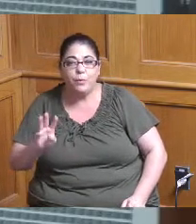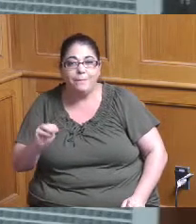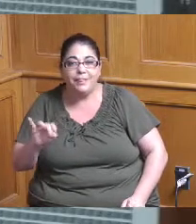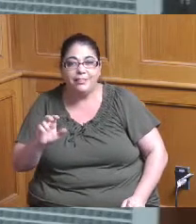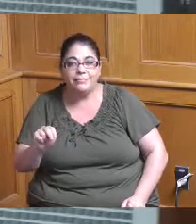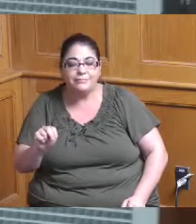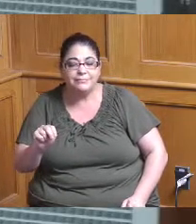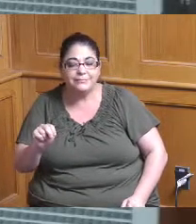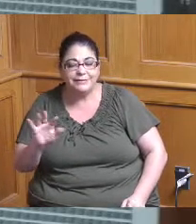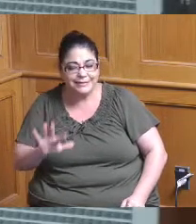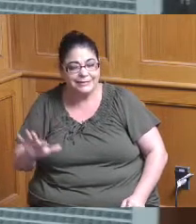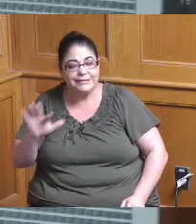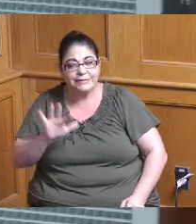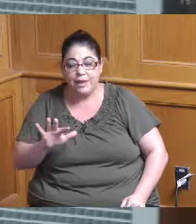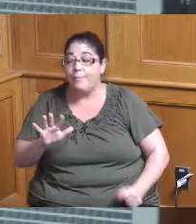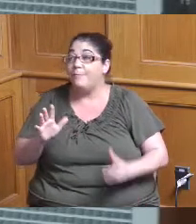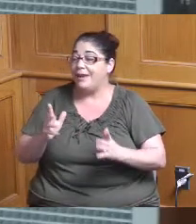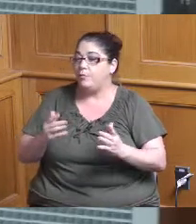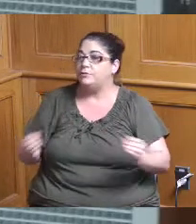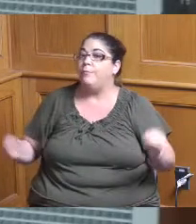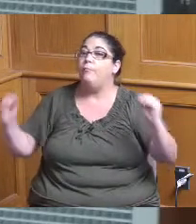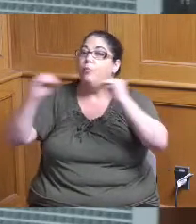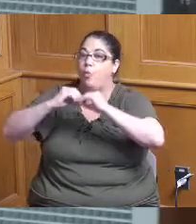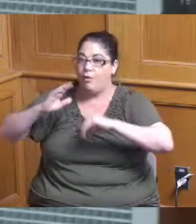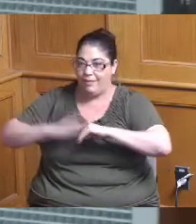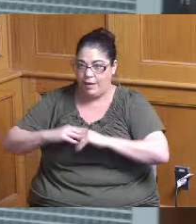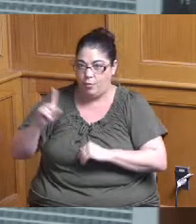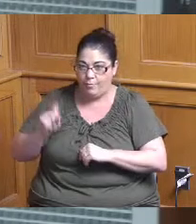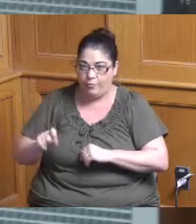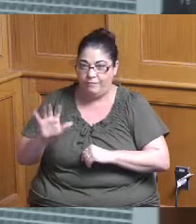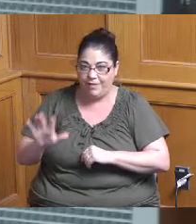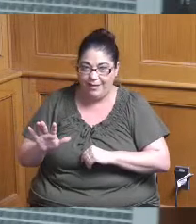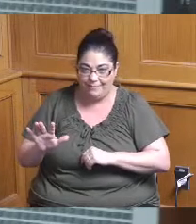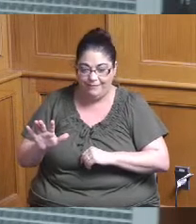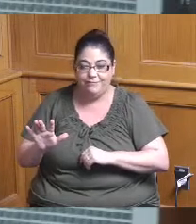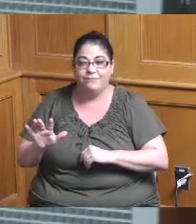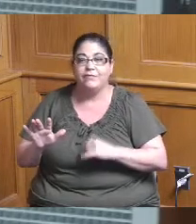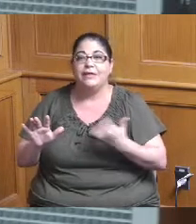okay but it was it was it was well oversubscribed last time and it is again this time okay and